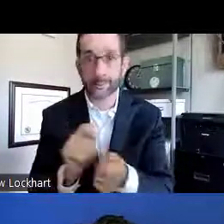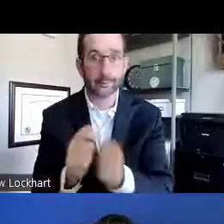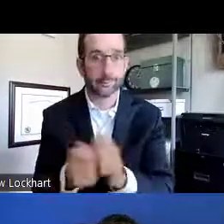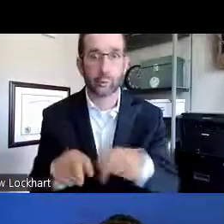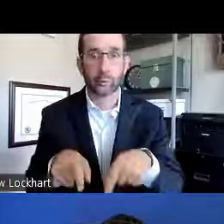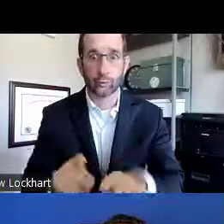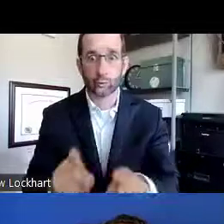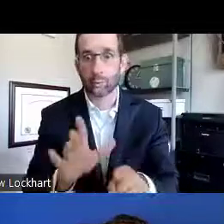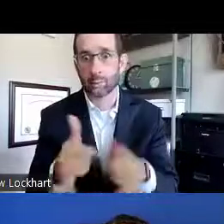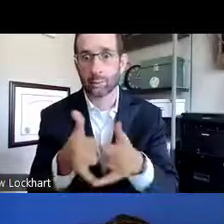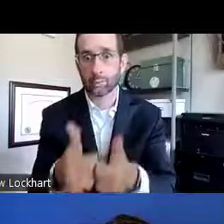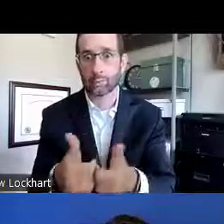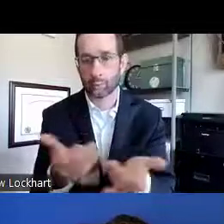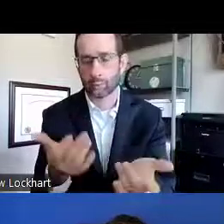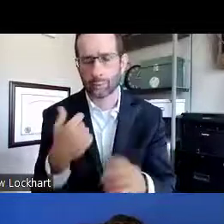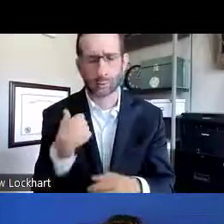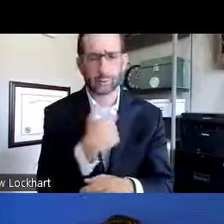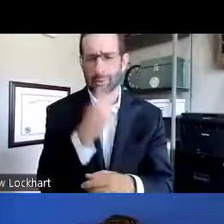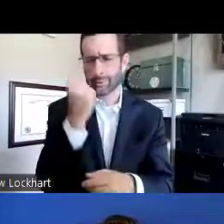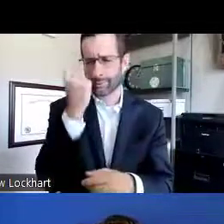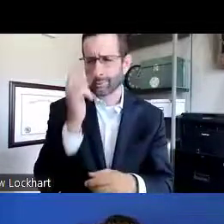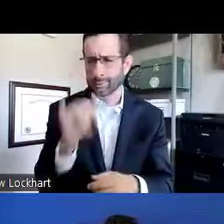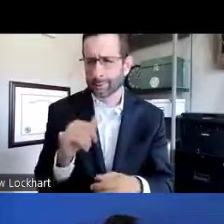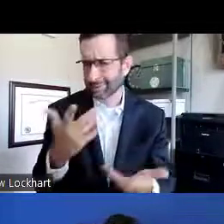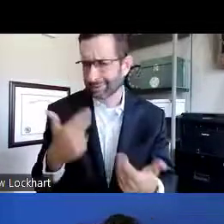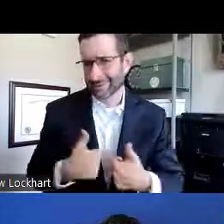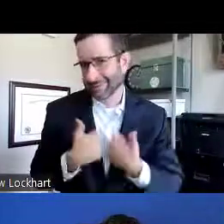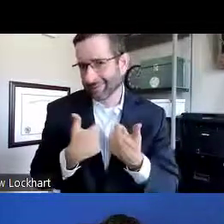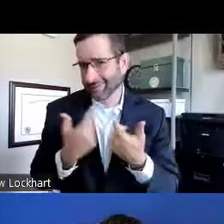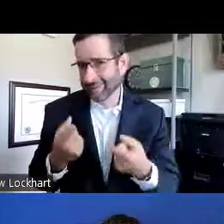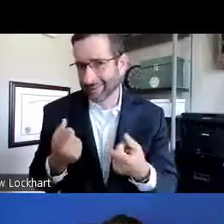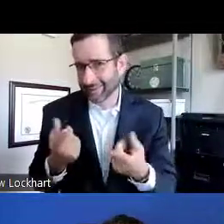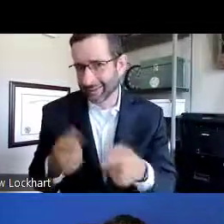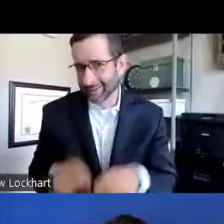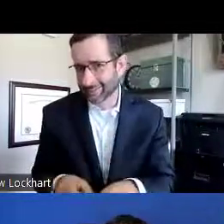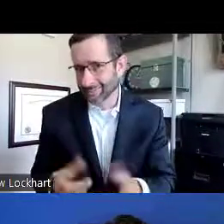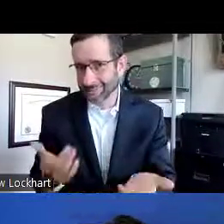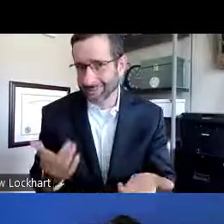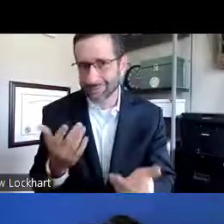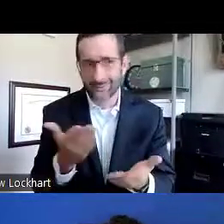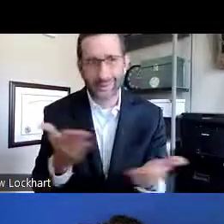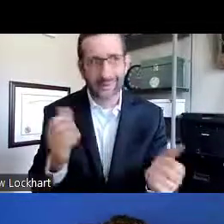If there is a situation that does impact your award, we understand that happens.